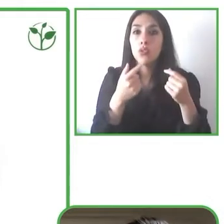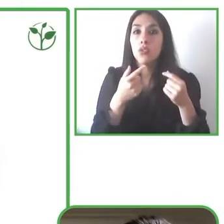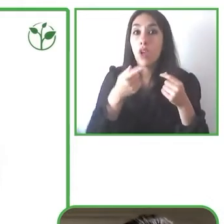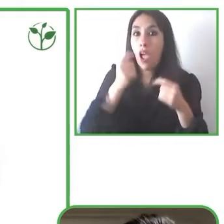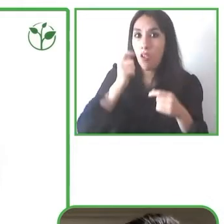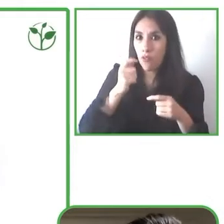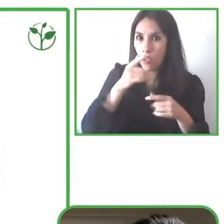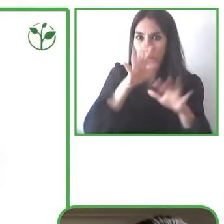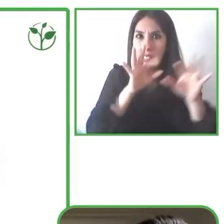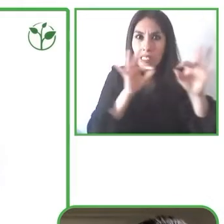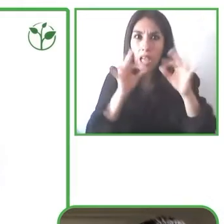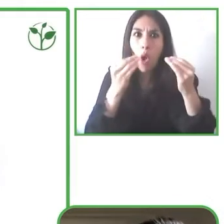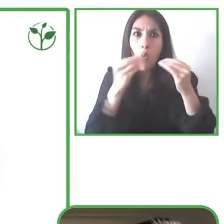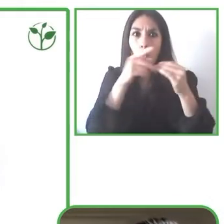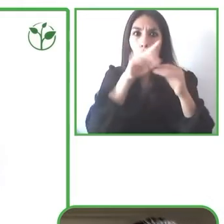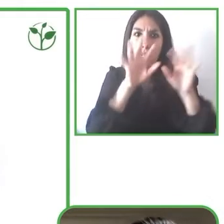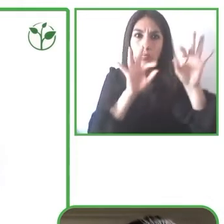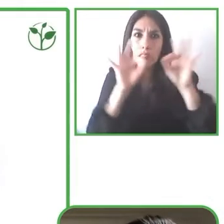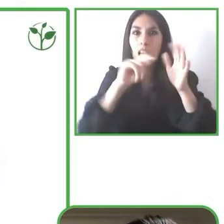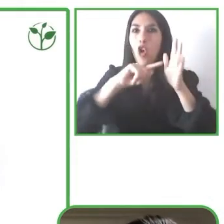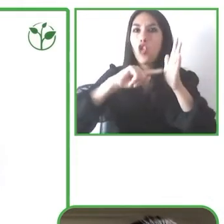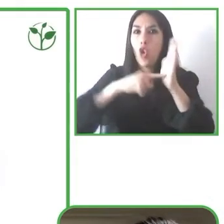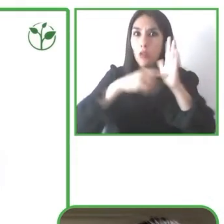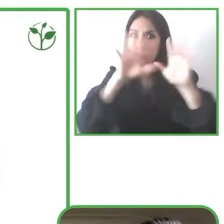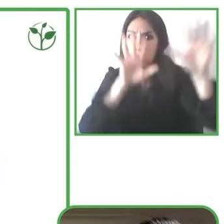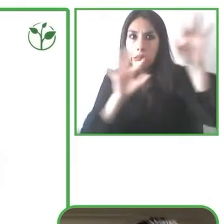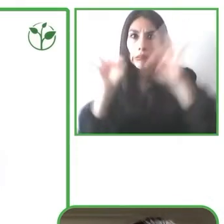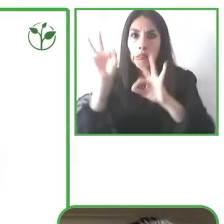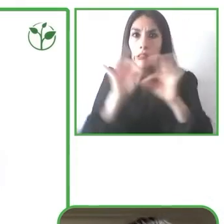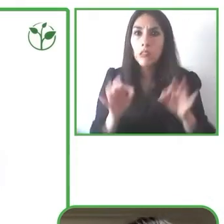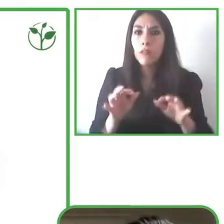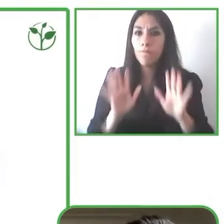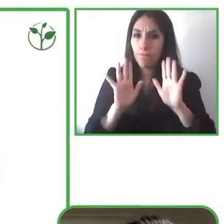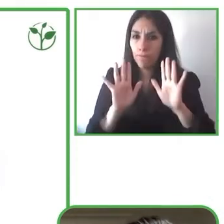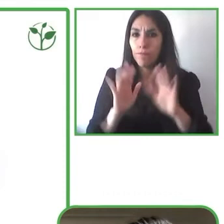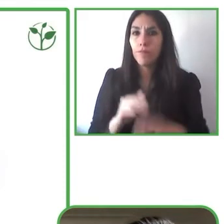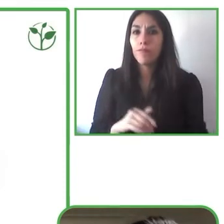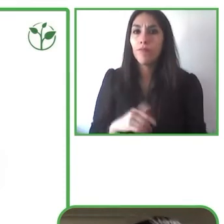And Munevo Drive is the first digital solution the smart glass itself has